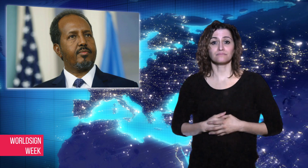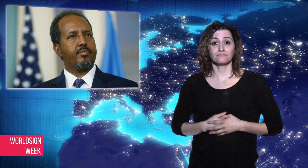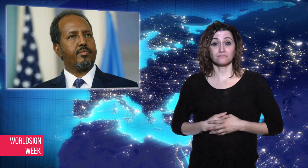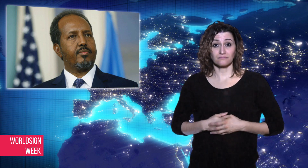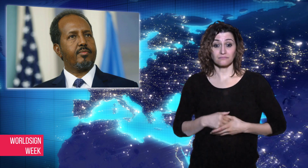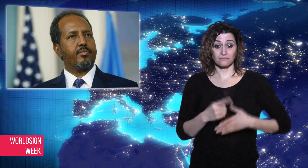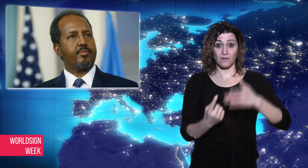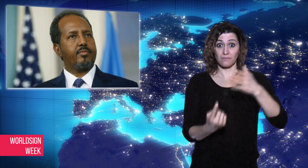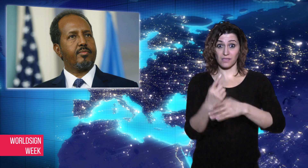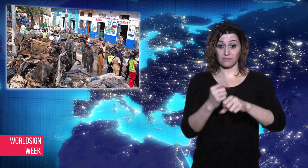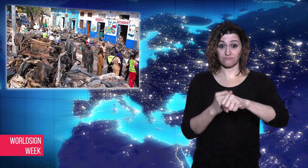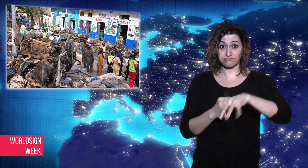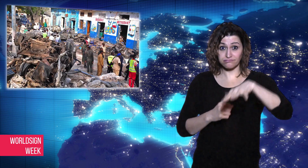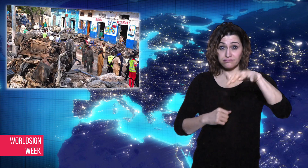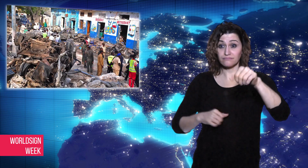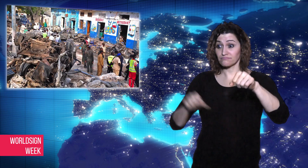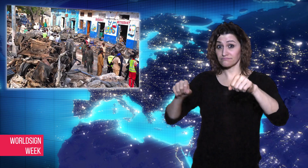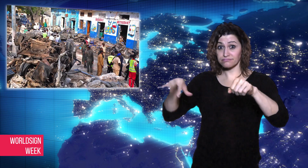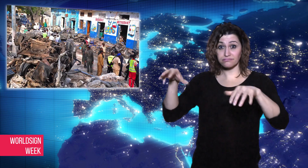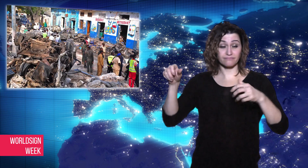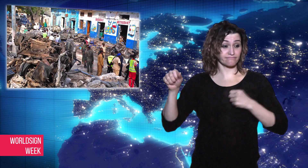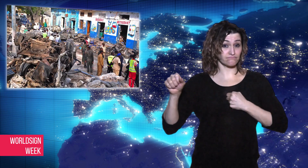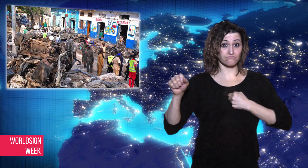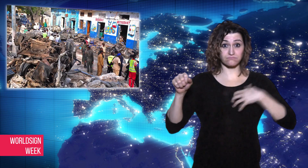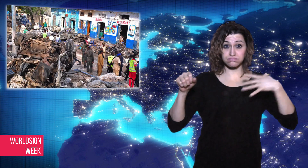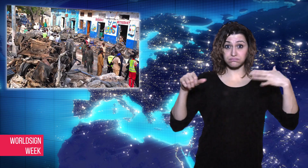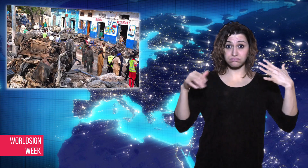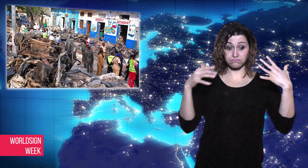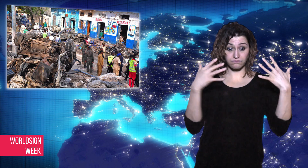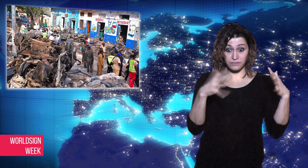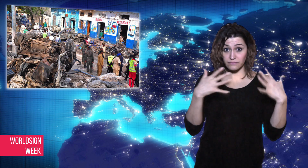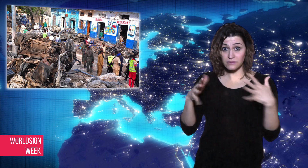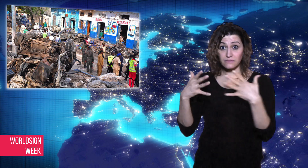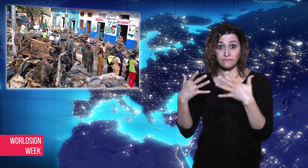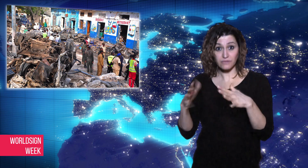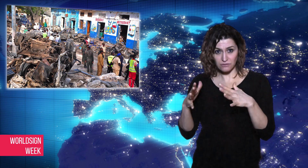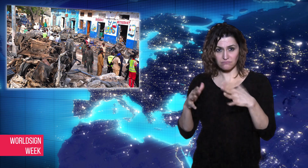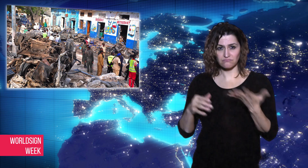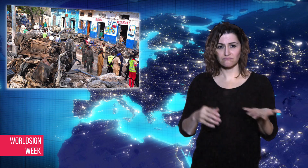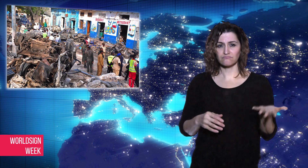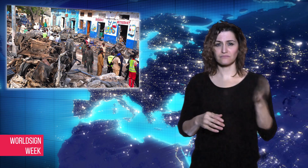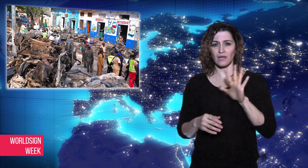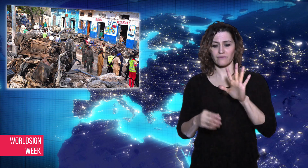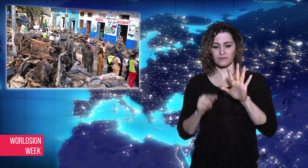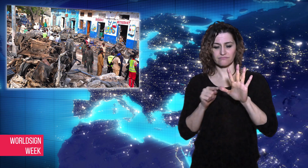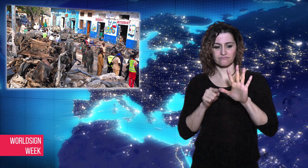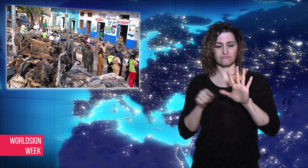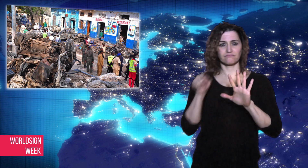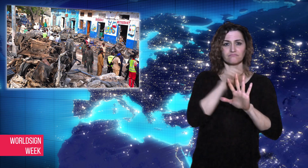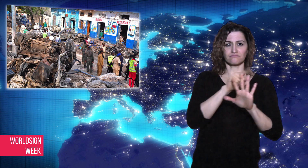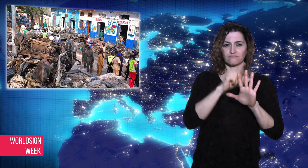attackers stormed the hotel premises